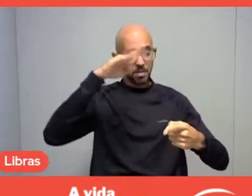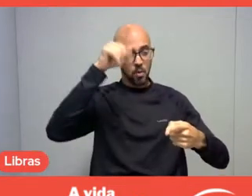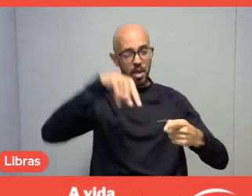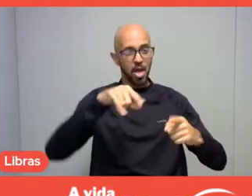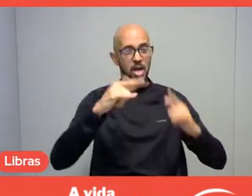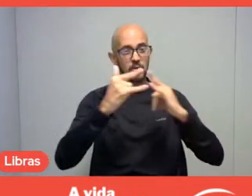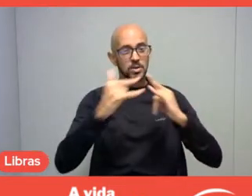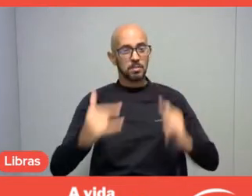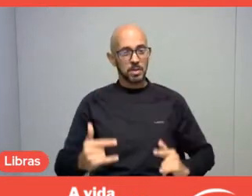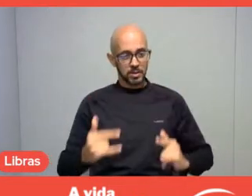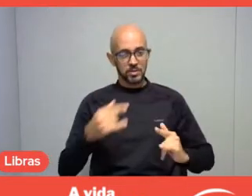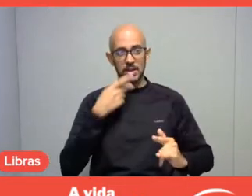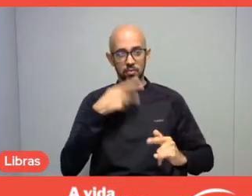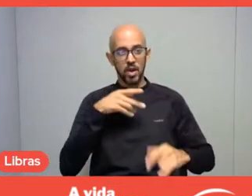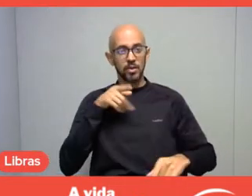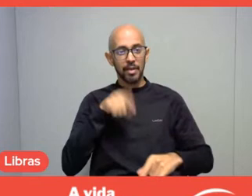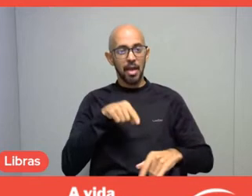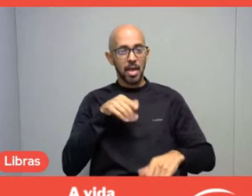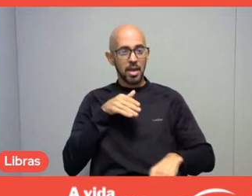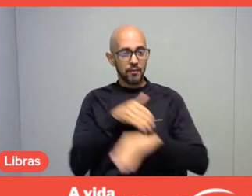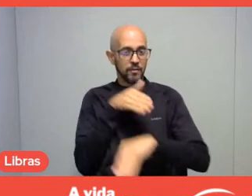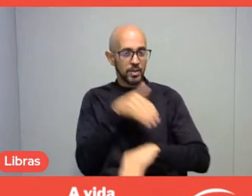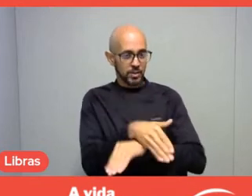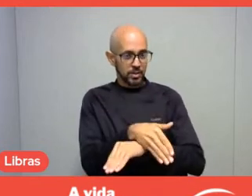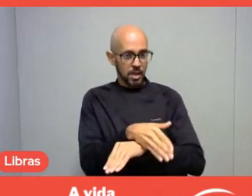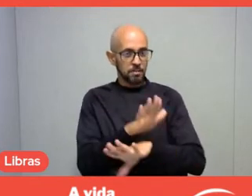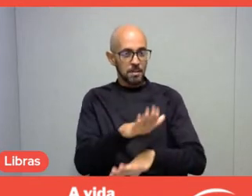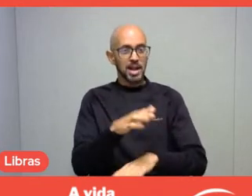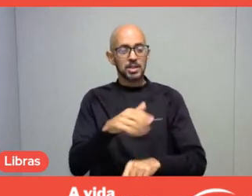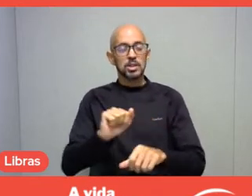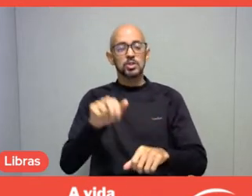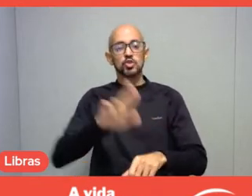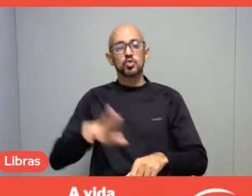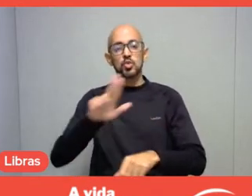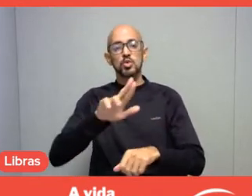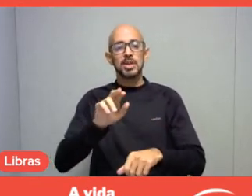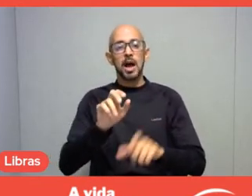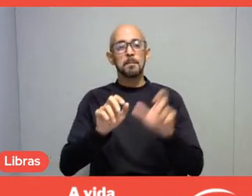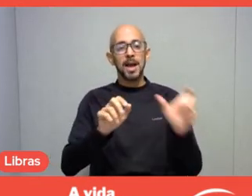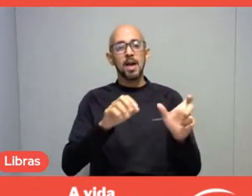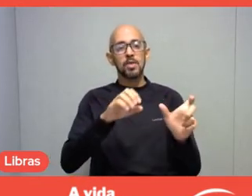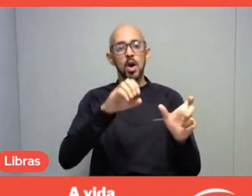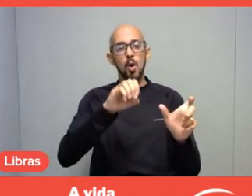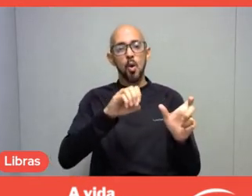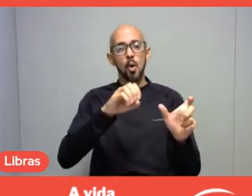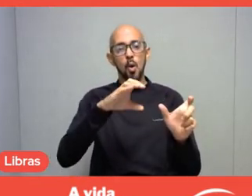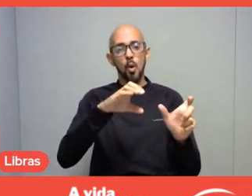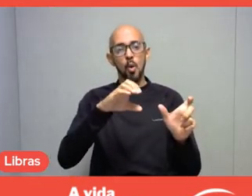and which we call occupations. So, they are occupying non-productive areas and so on.